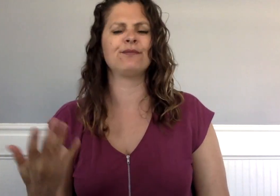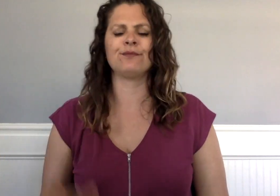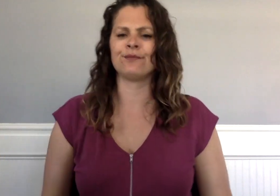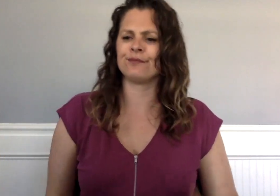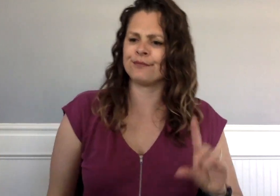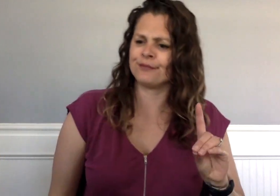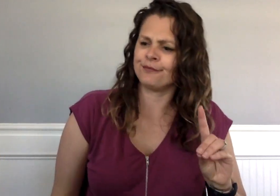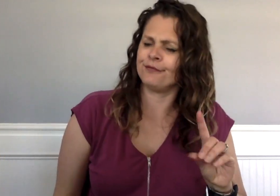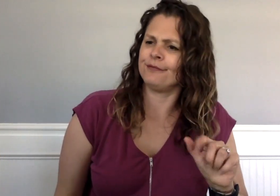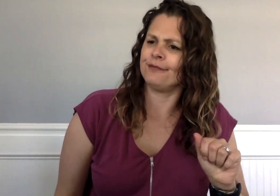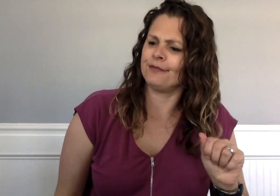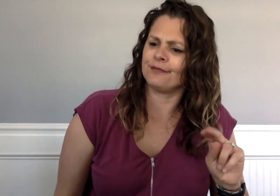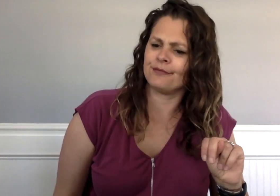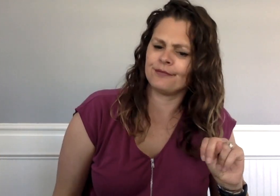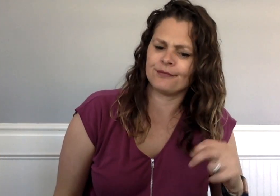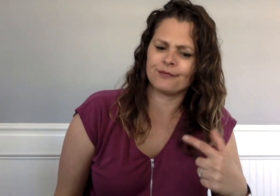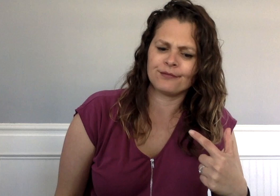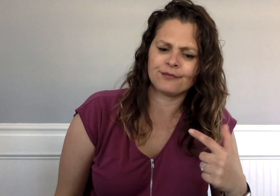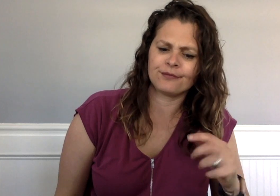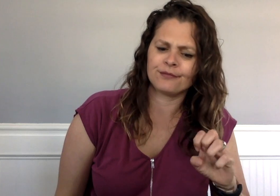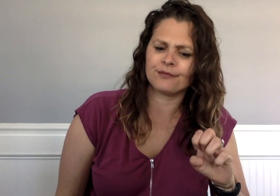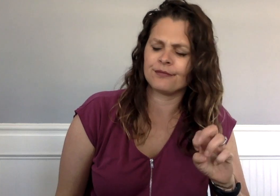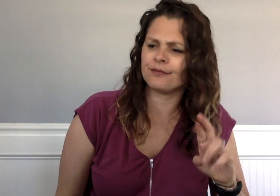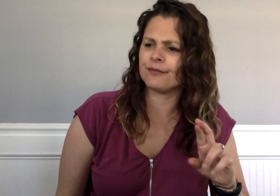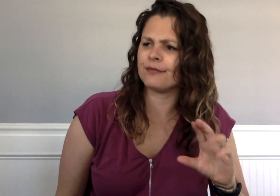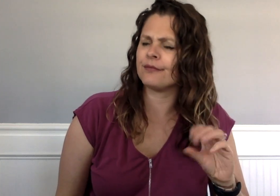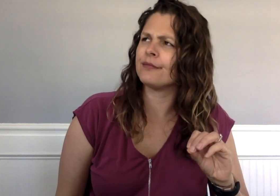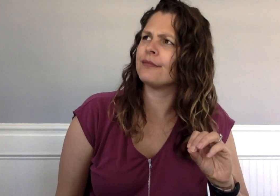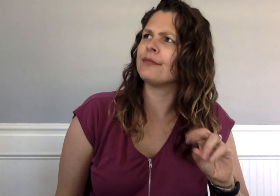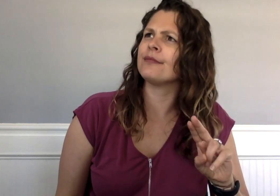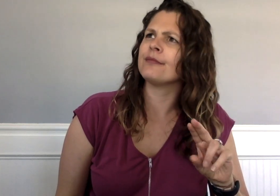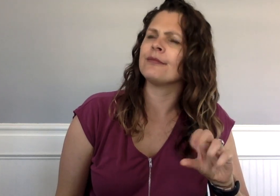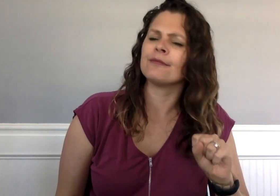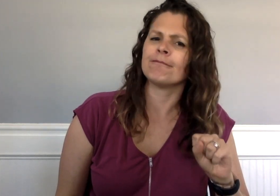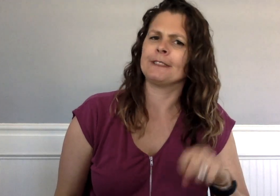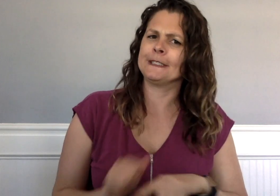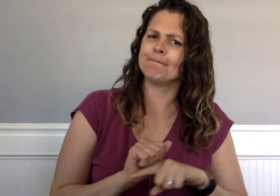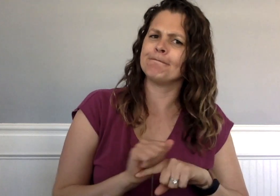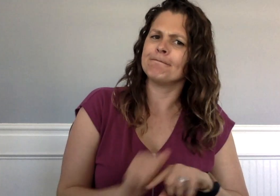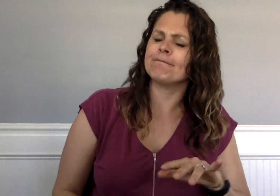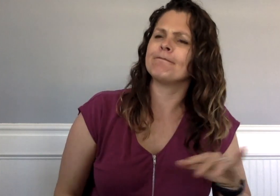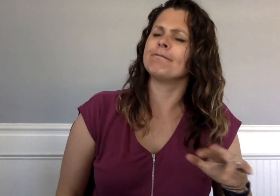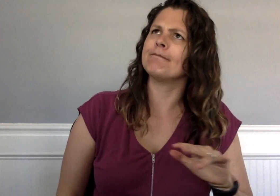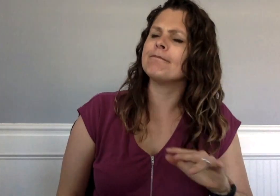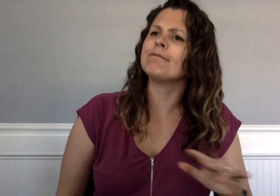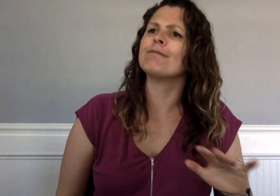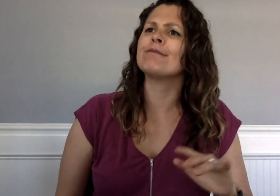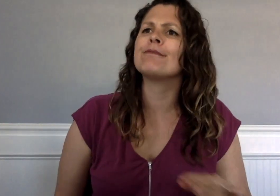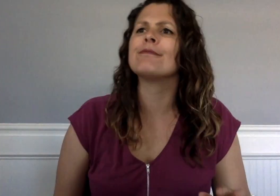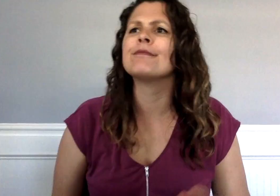as his hand finger-spelled D-A-N-G-E-R-O-U-S, dangerous.